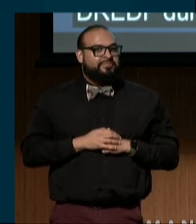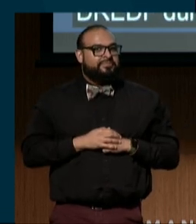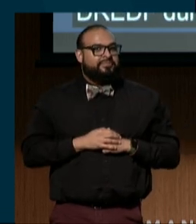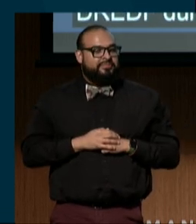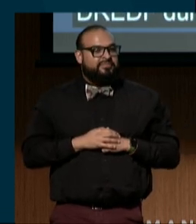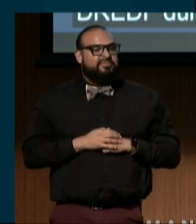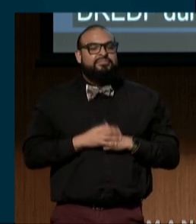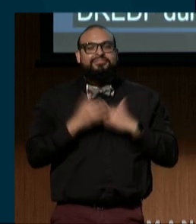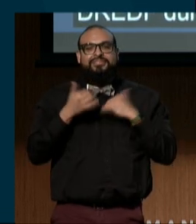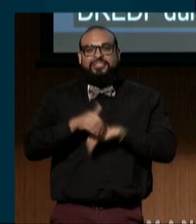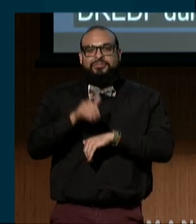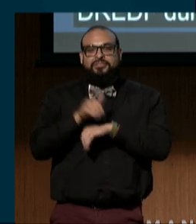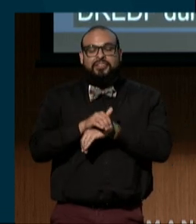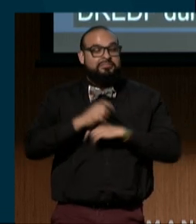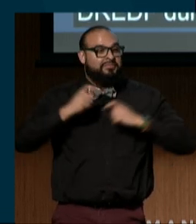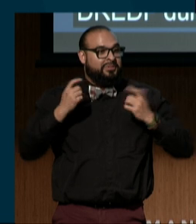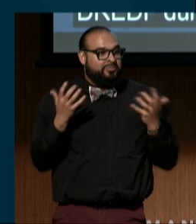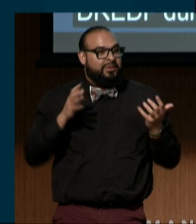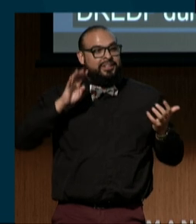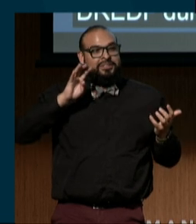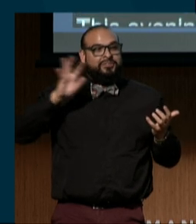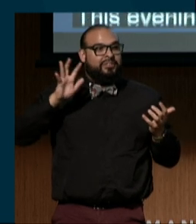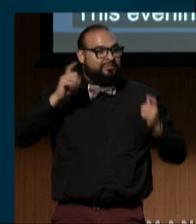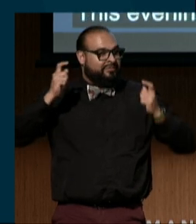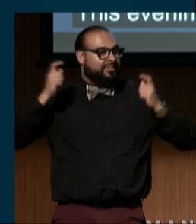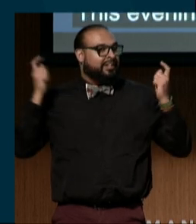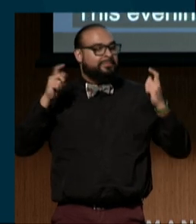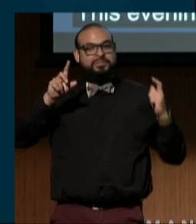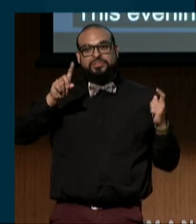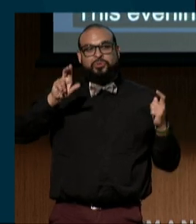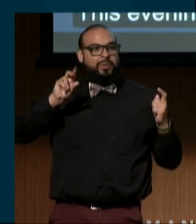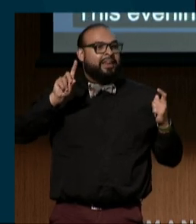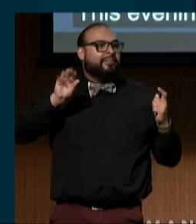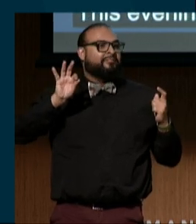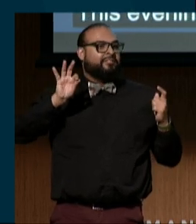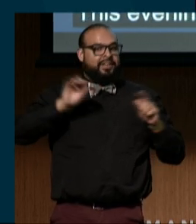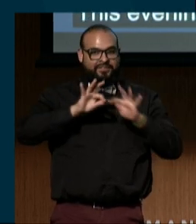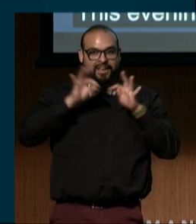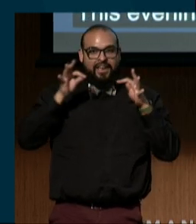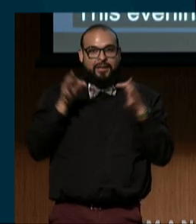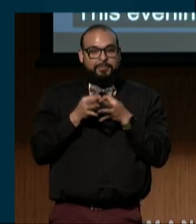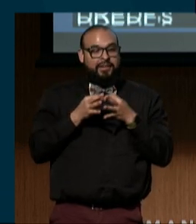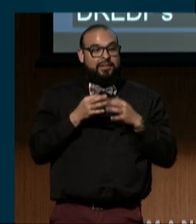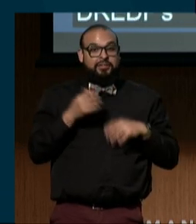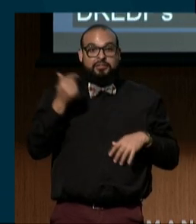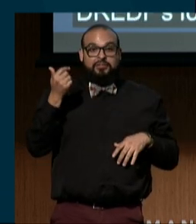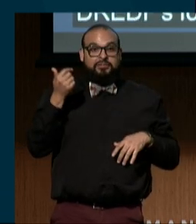This evening, we celebrate the 45th anniversary of DREDF's founding in 1979